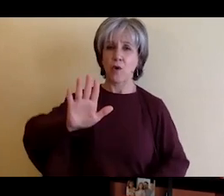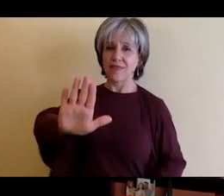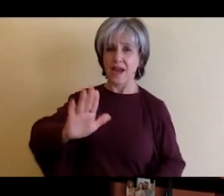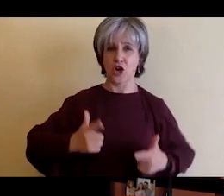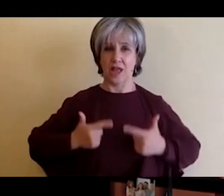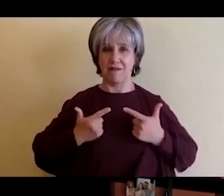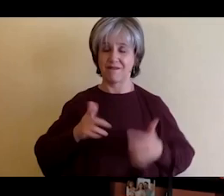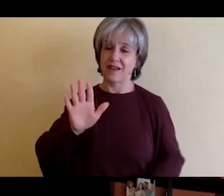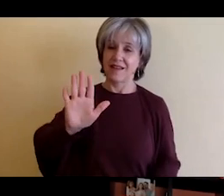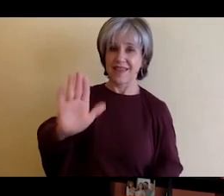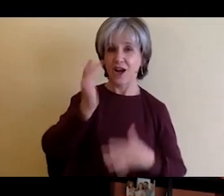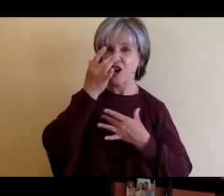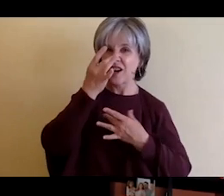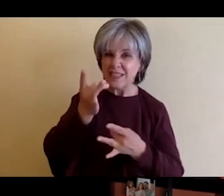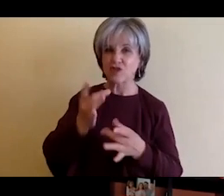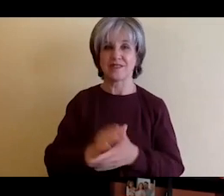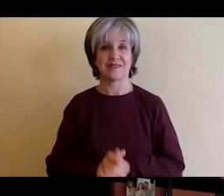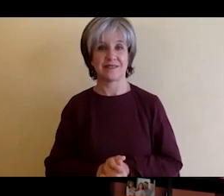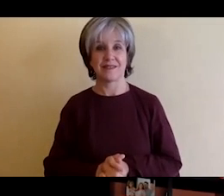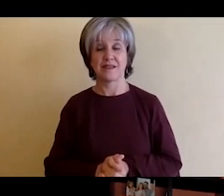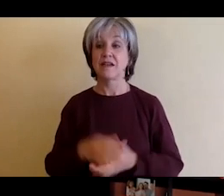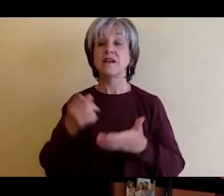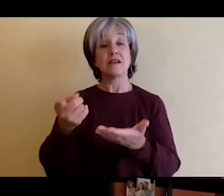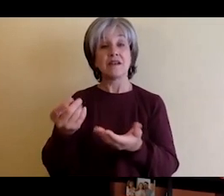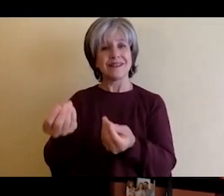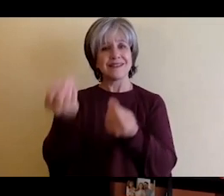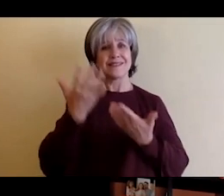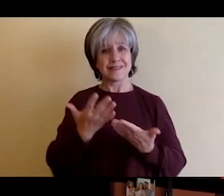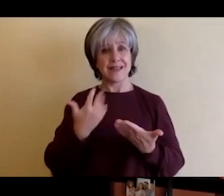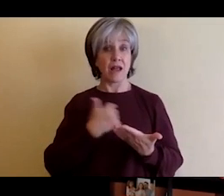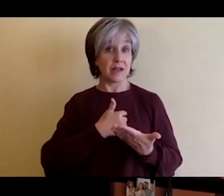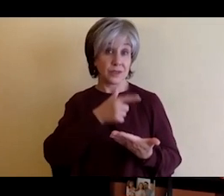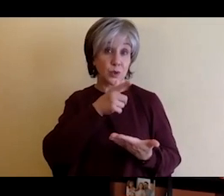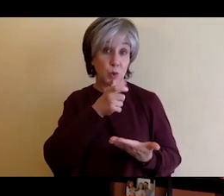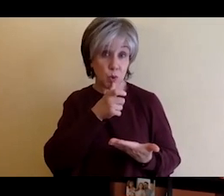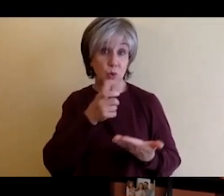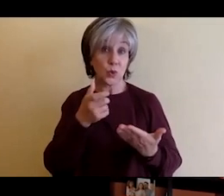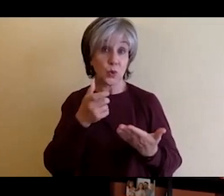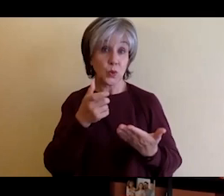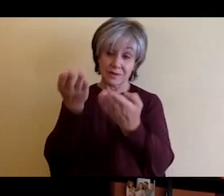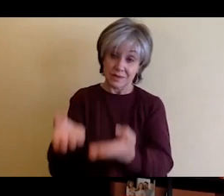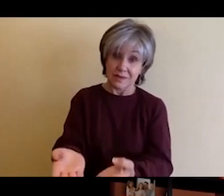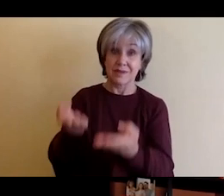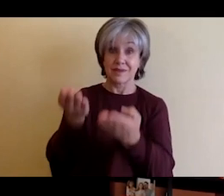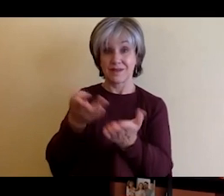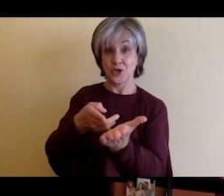just come across as who you are and it will surprise you how how far it takes you.